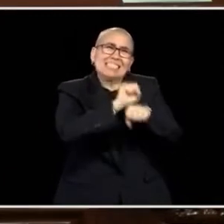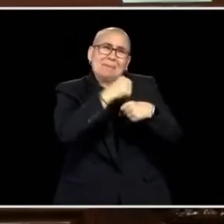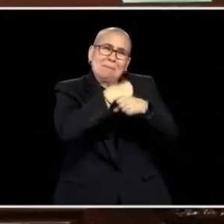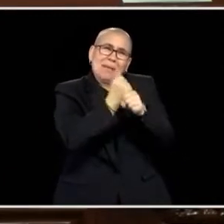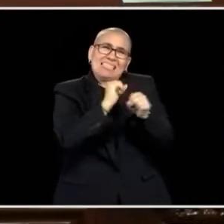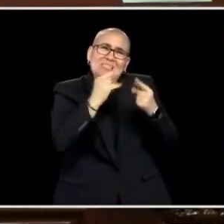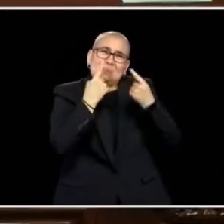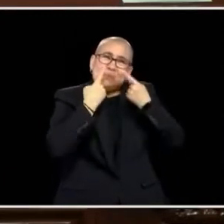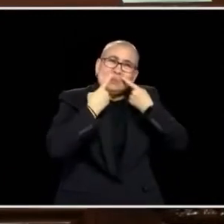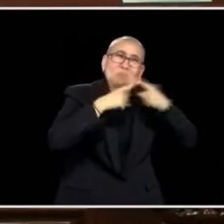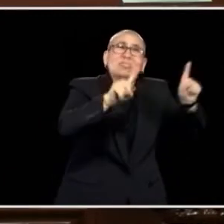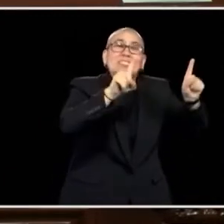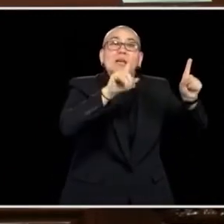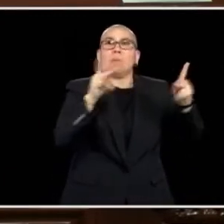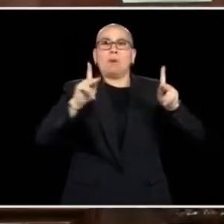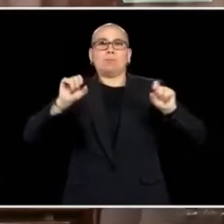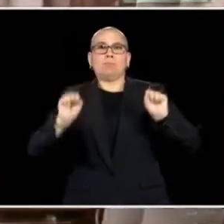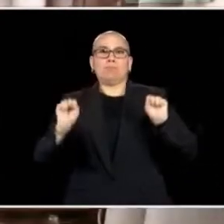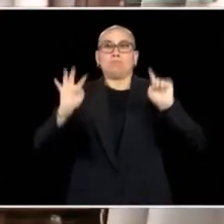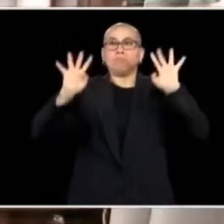WORK FOR THEM. AND I...